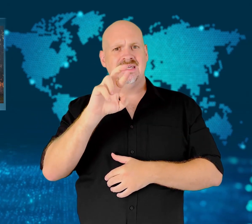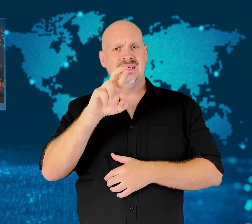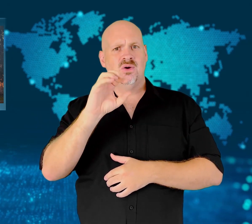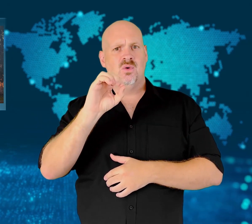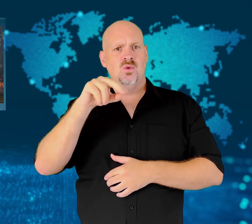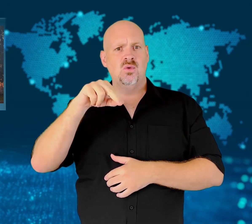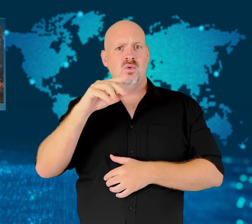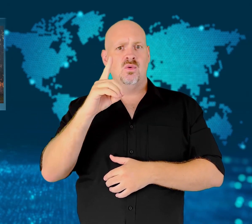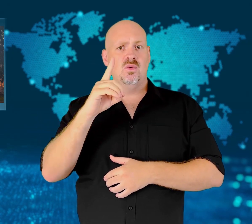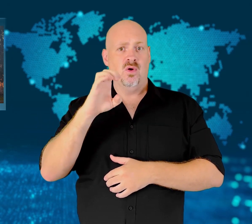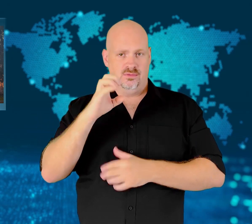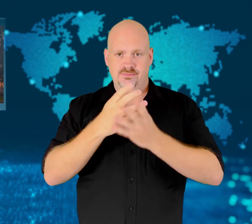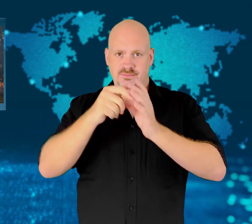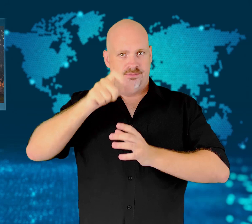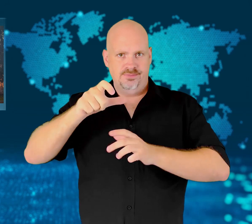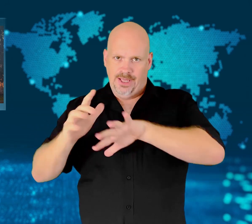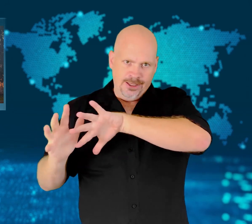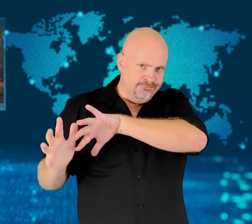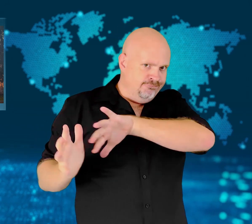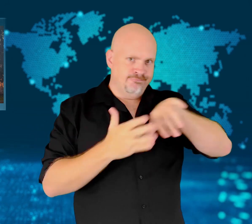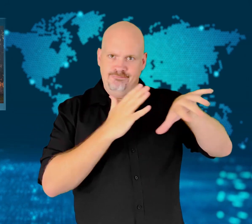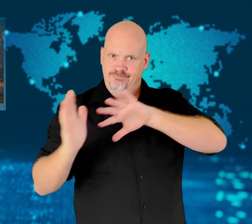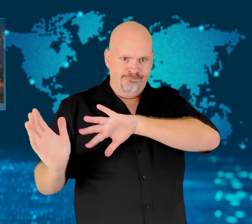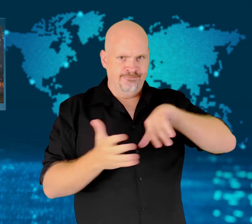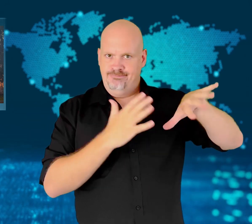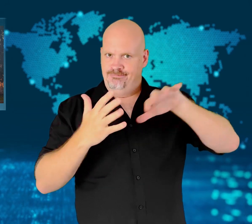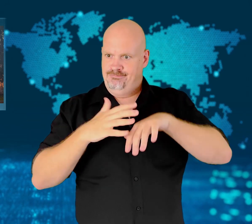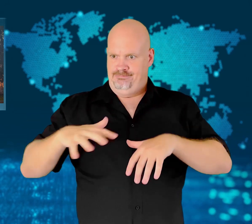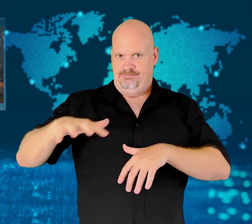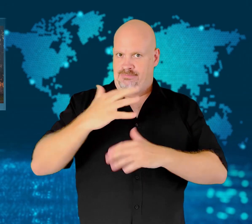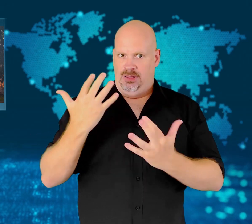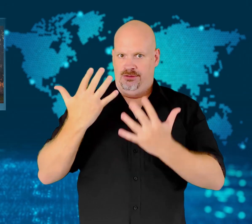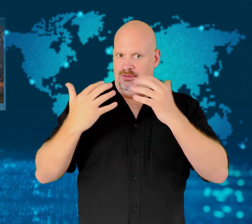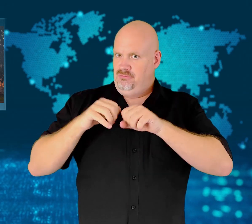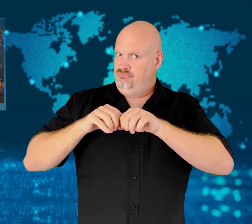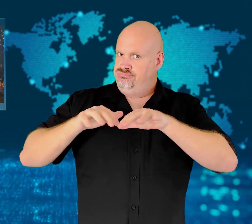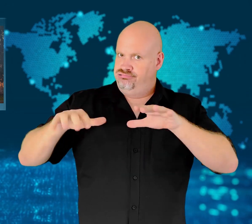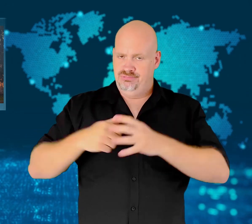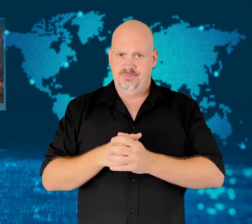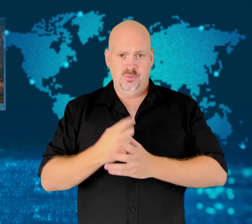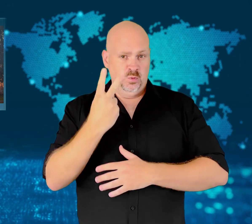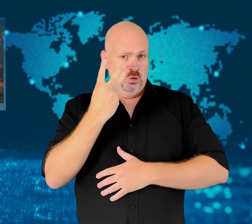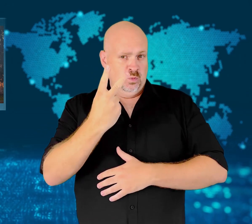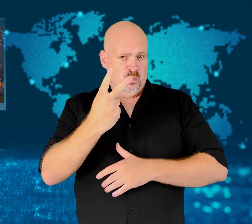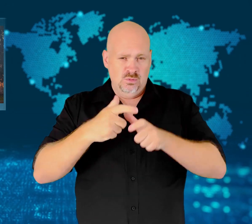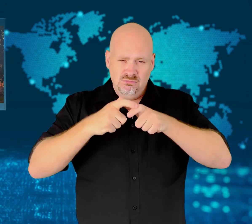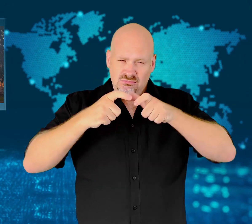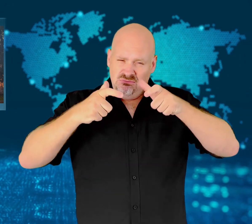Two large forest fires have destroyed at least 3,642 hectares (9,000 acres)